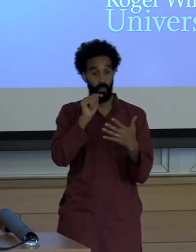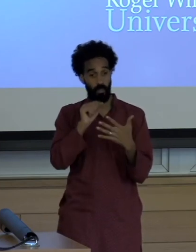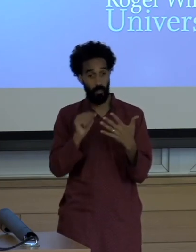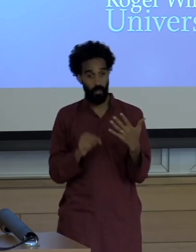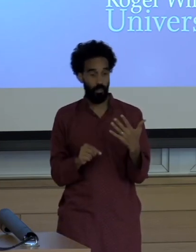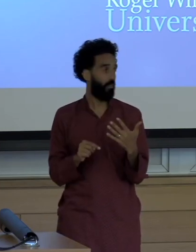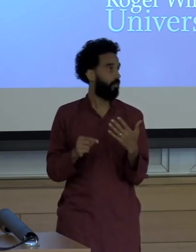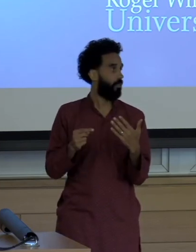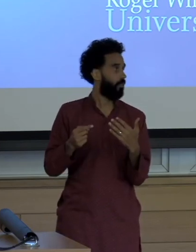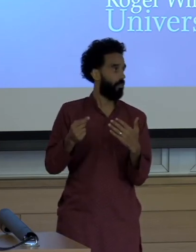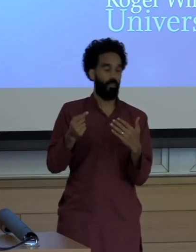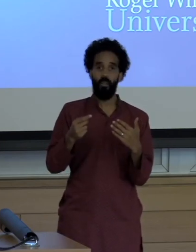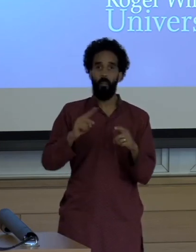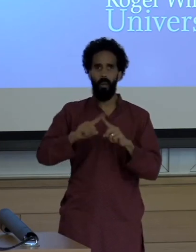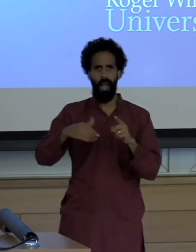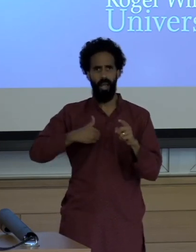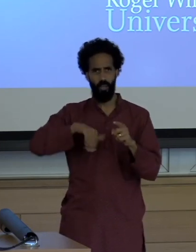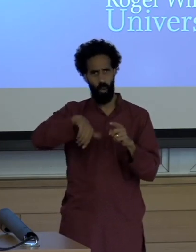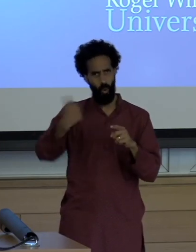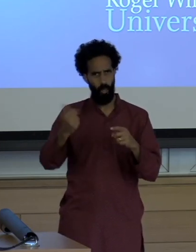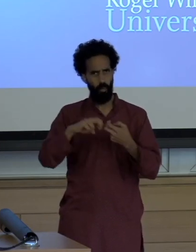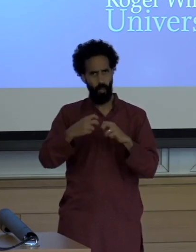Environmentally good foods. So how do